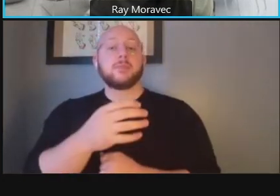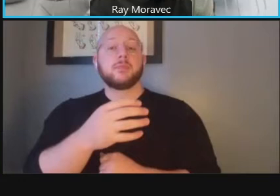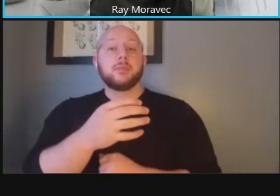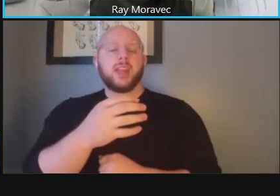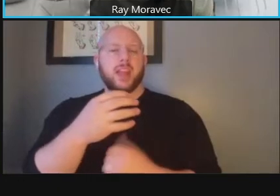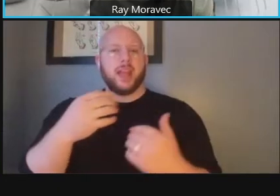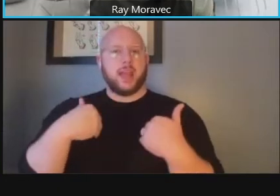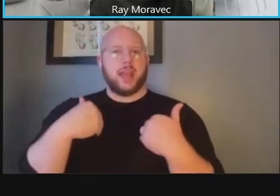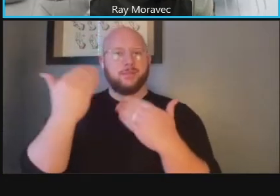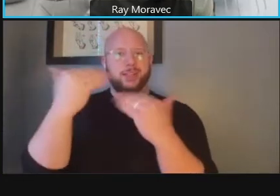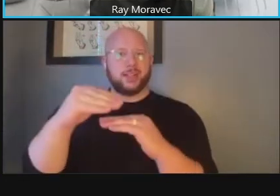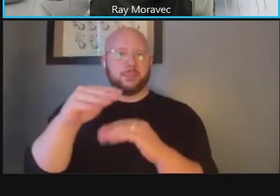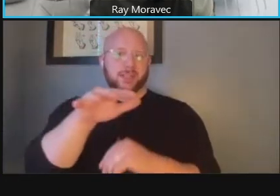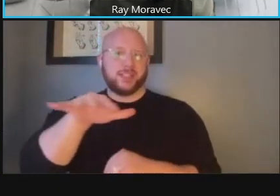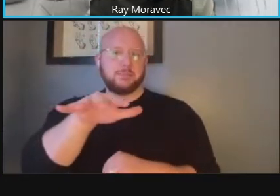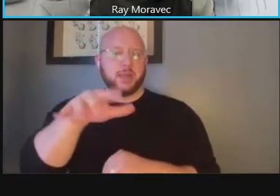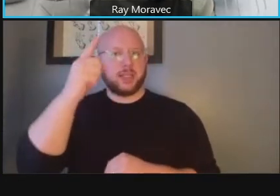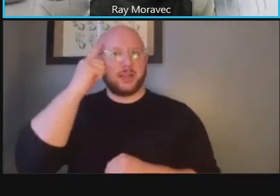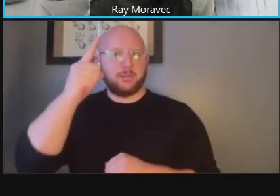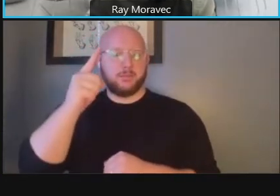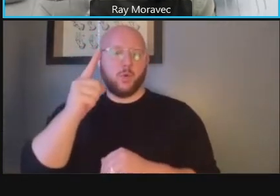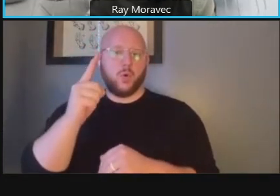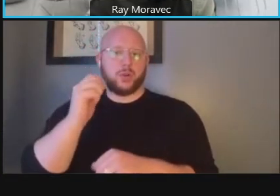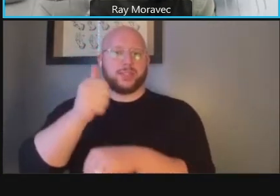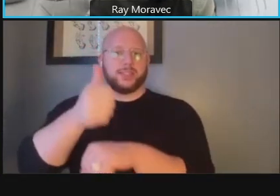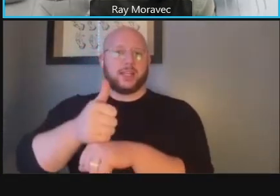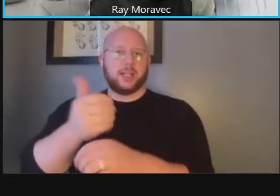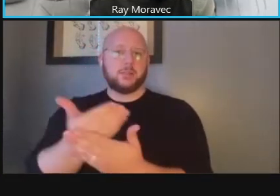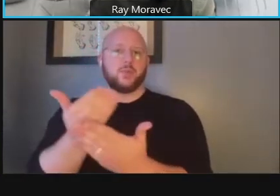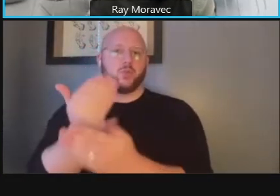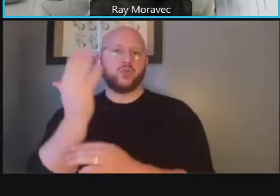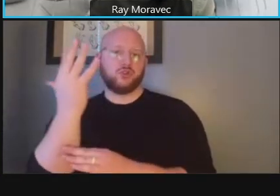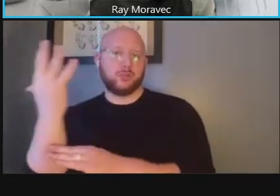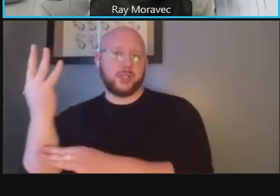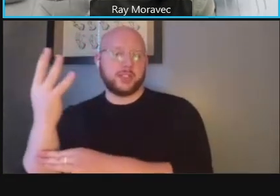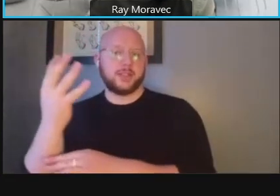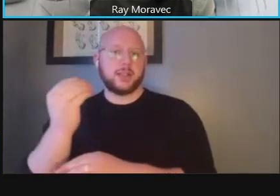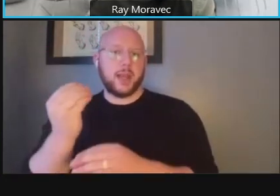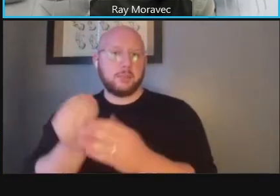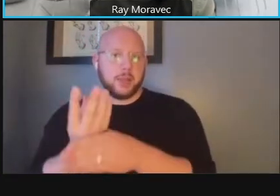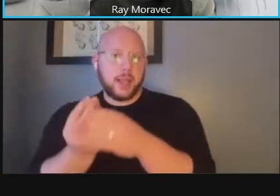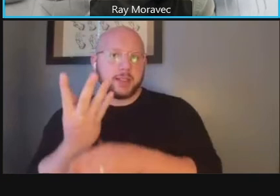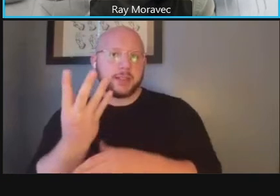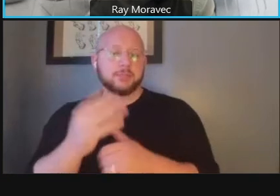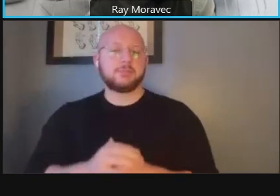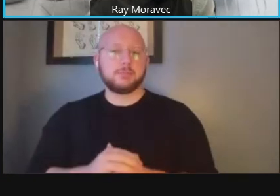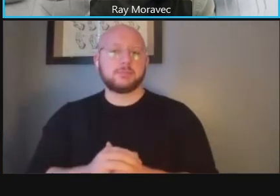for additional street plantings my apologies and the um you know the driveway crossing again that